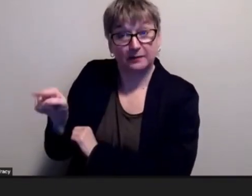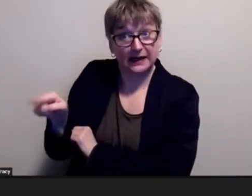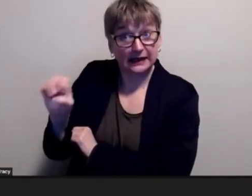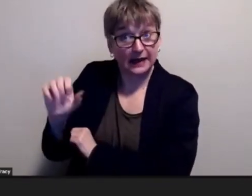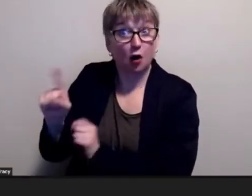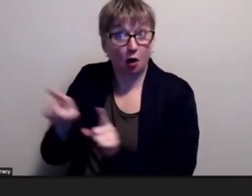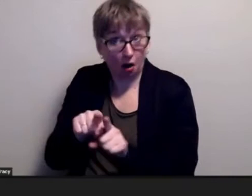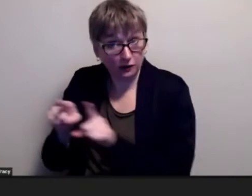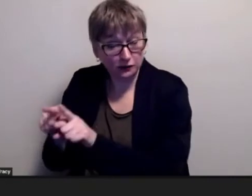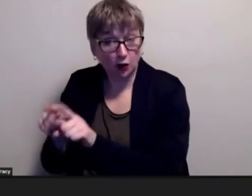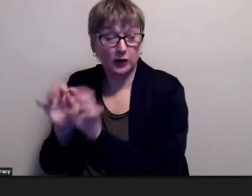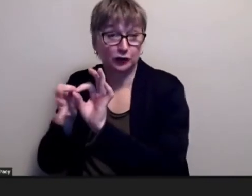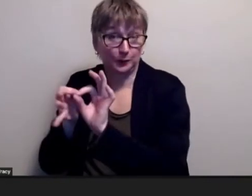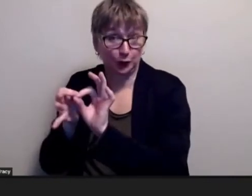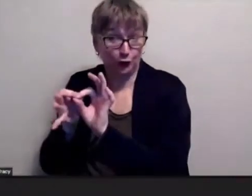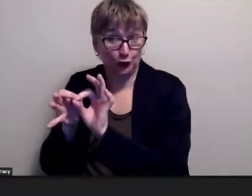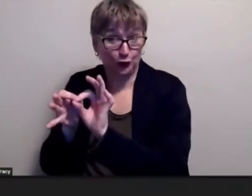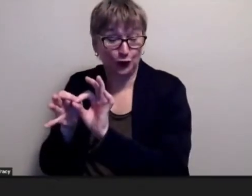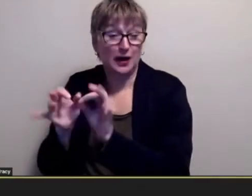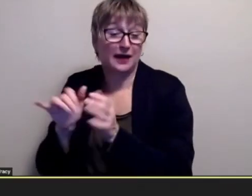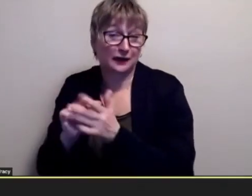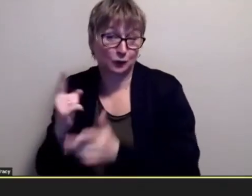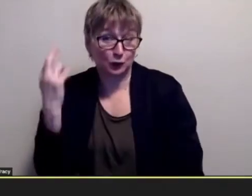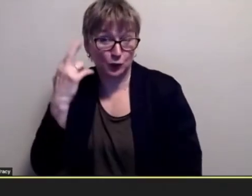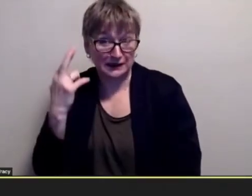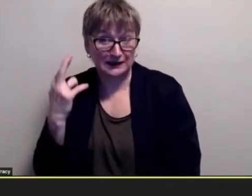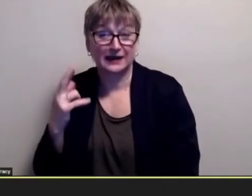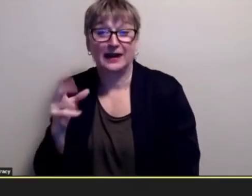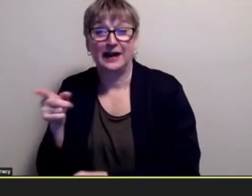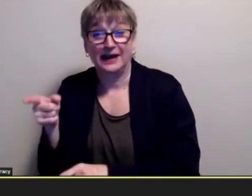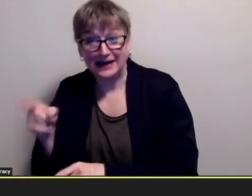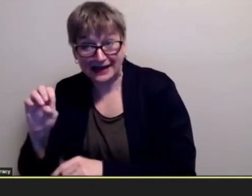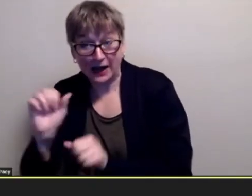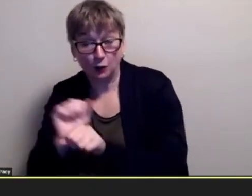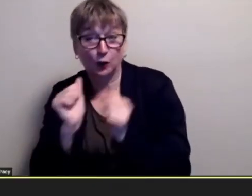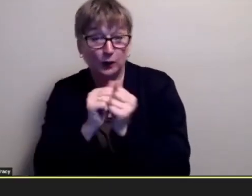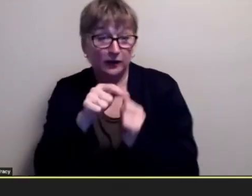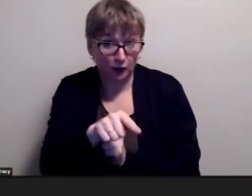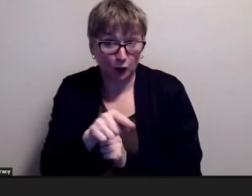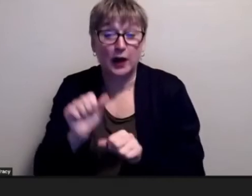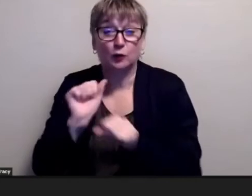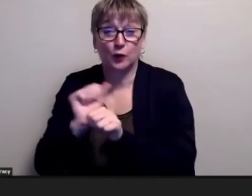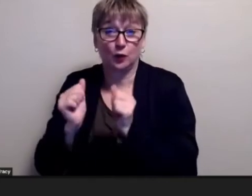and that's how you ended up in my class so we've gotten that out of the way so can you tell me